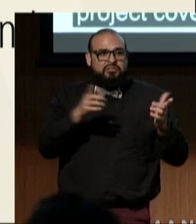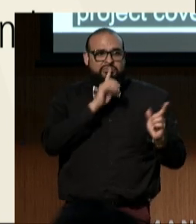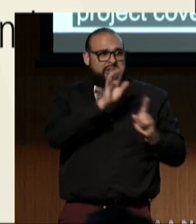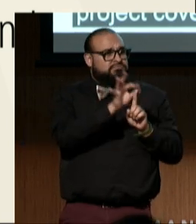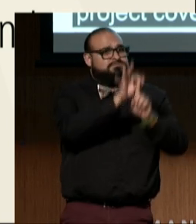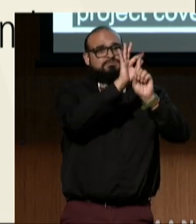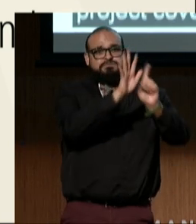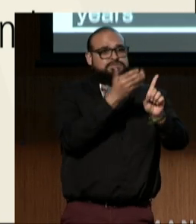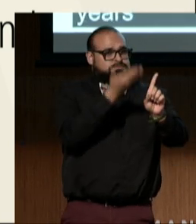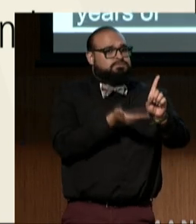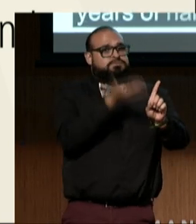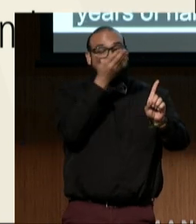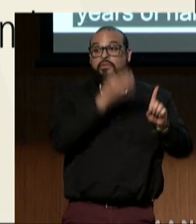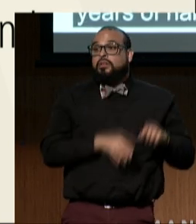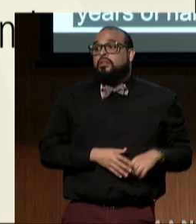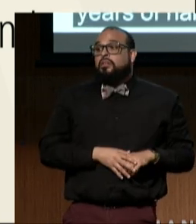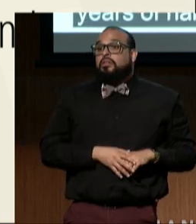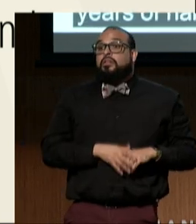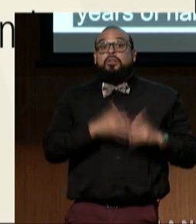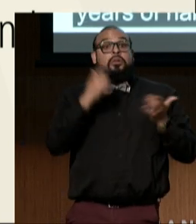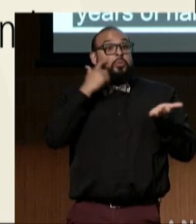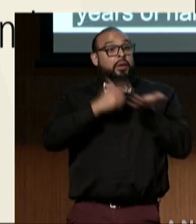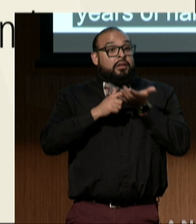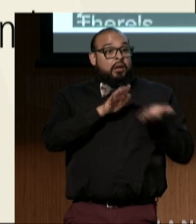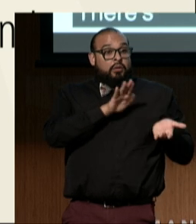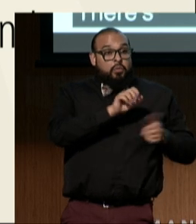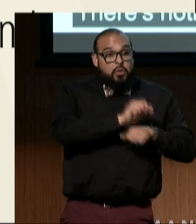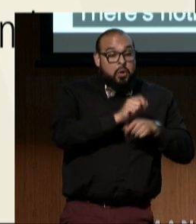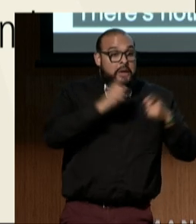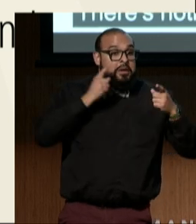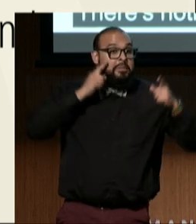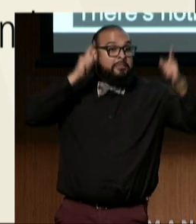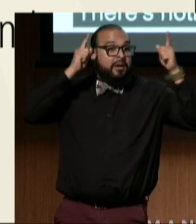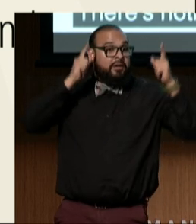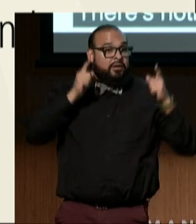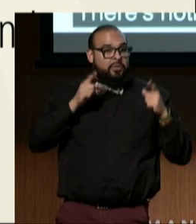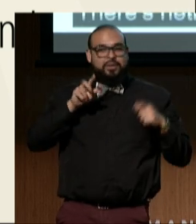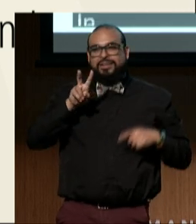In recognition of these and other accomplishments, the Viscardi Center awarded Susan